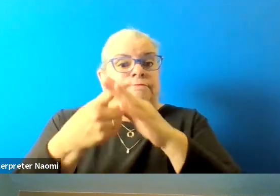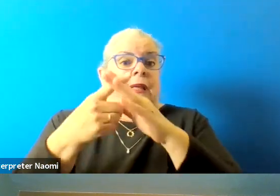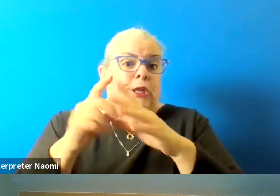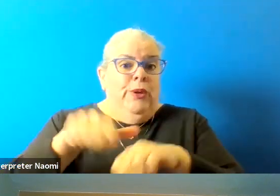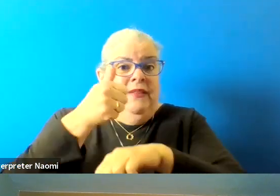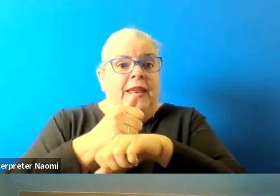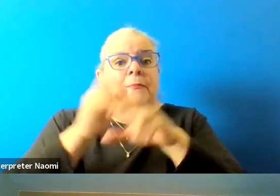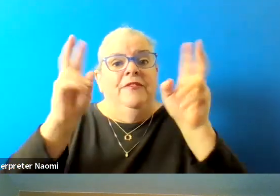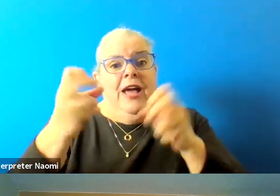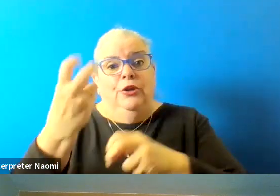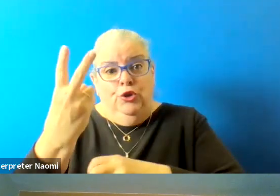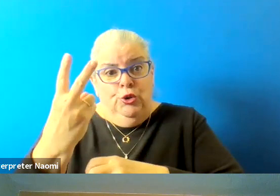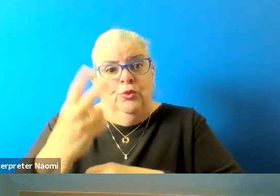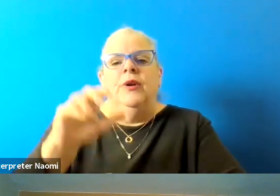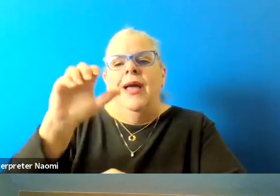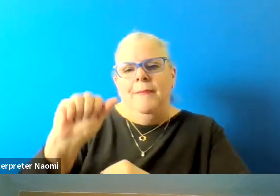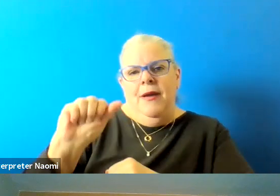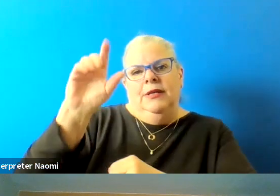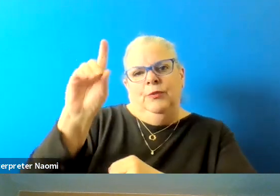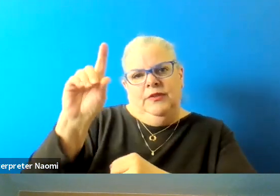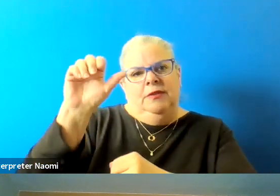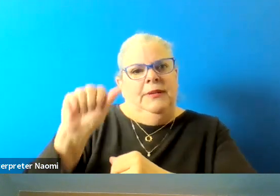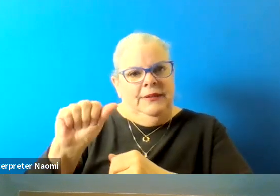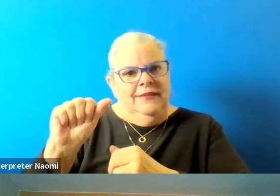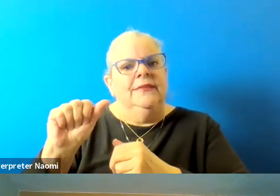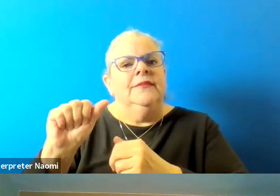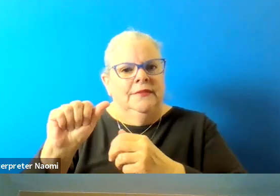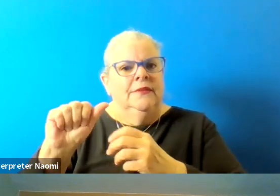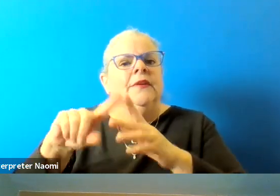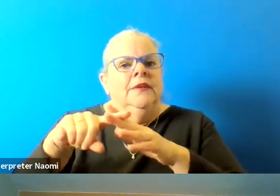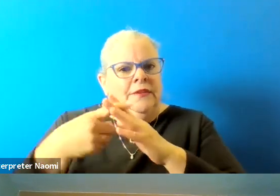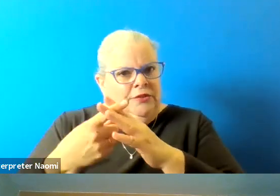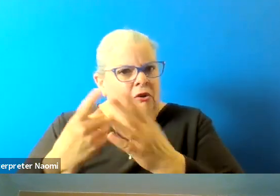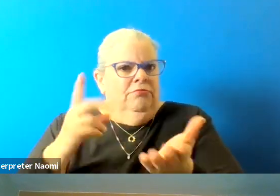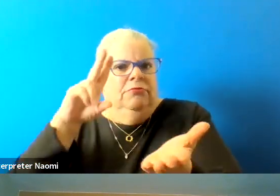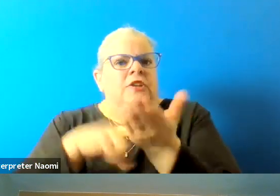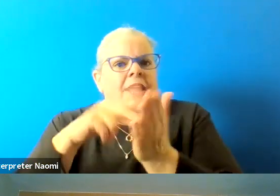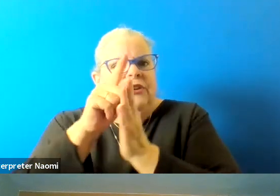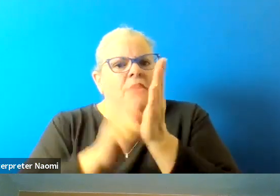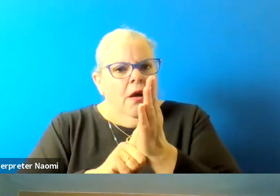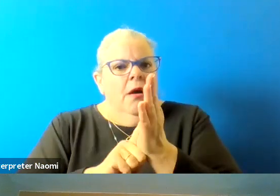the Americans with Disabilities Act was signed into law by Republican George Walker Bush in 1990.